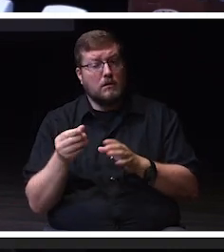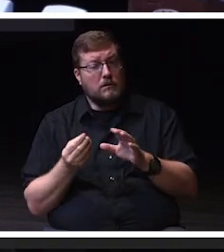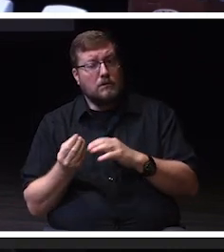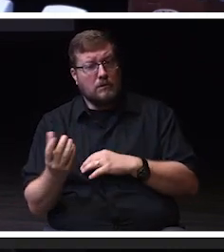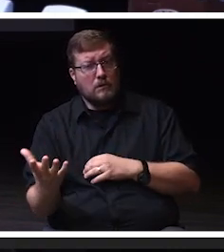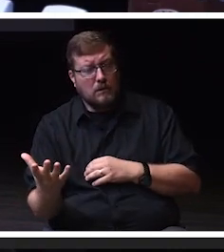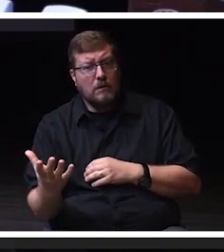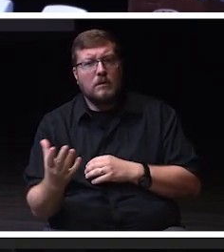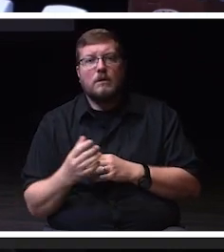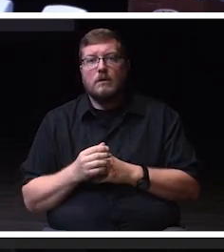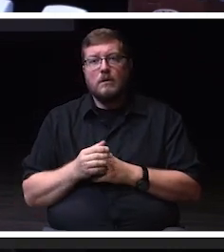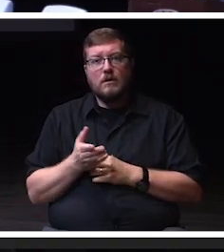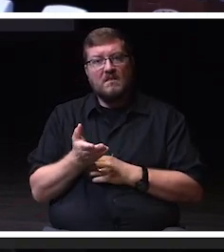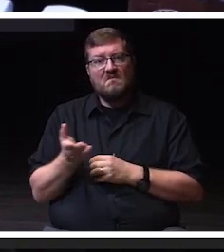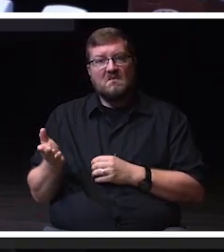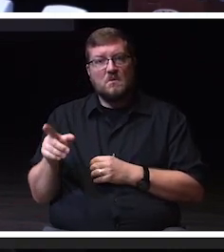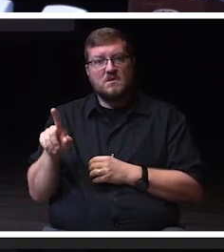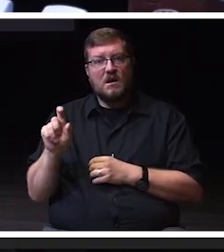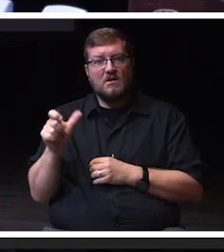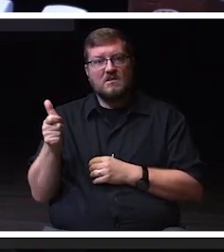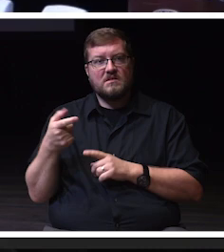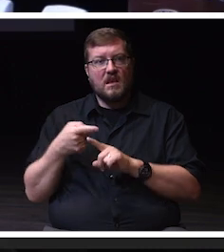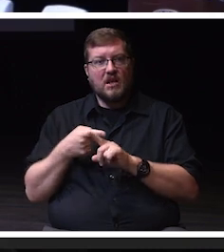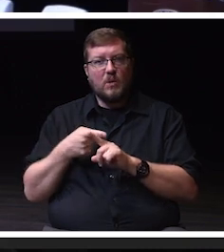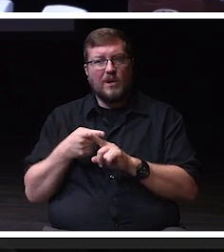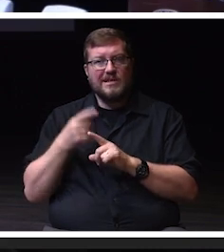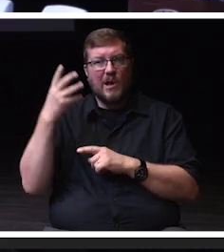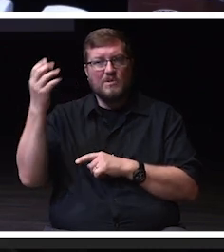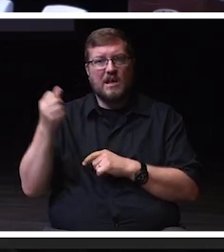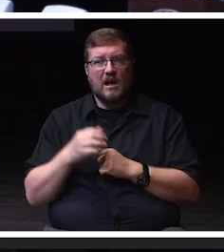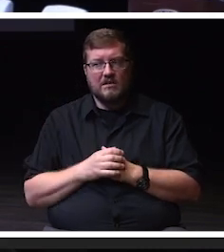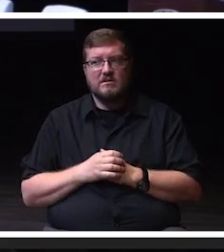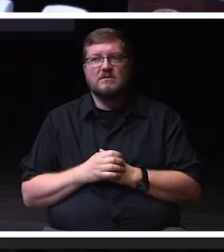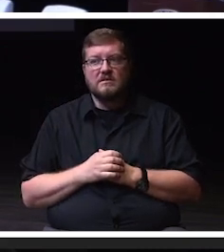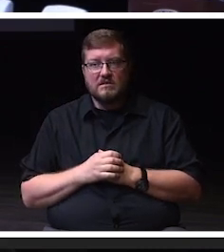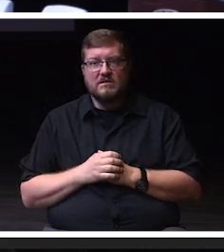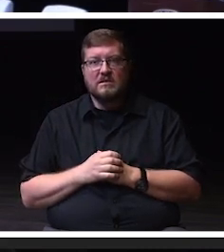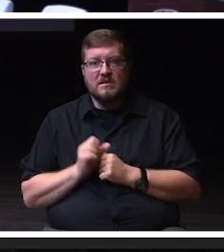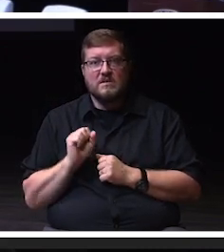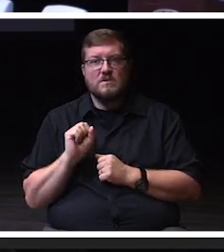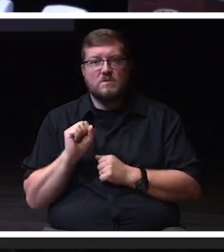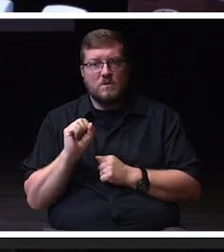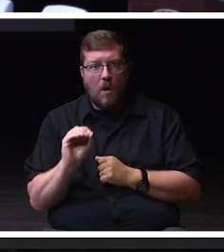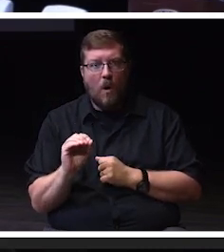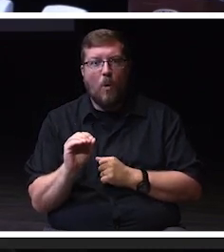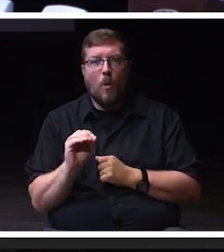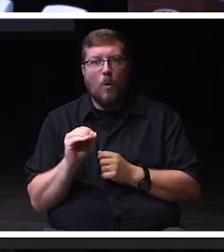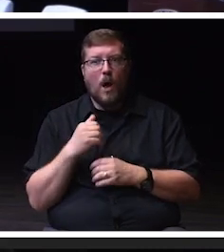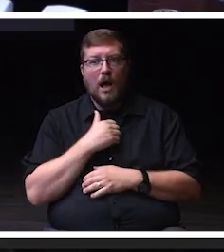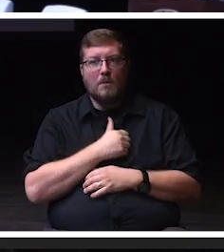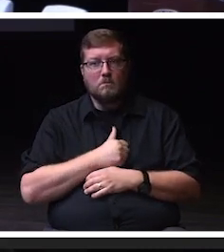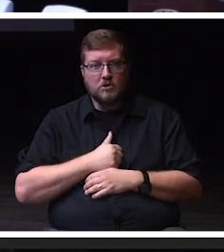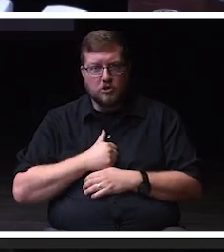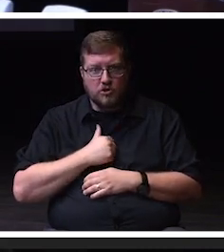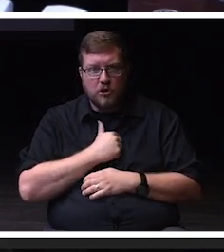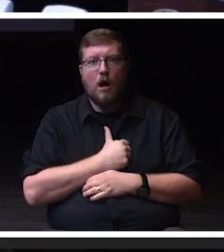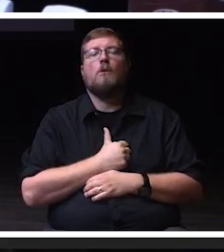it was 110 degrees. So I officially apologize that today's heat